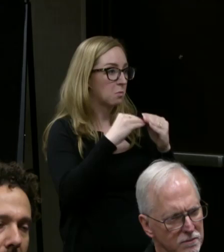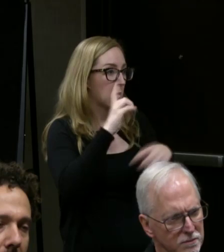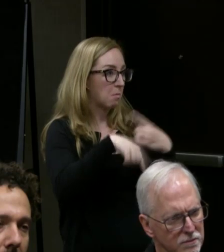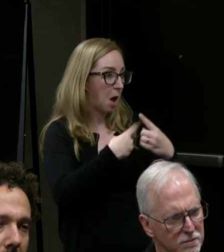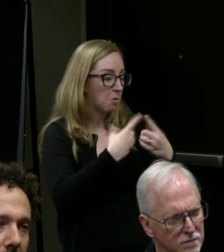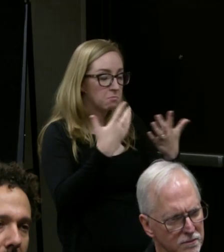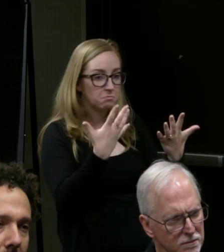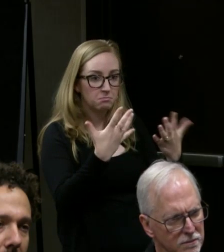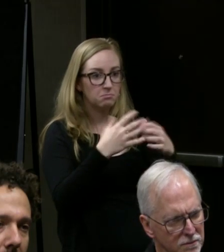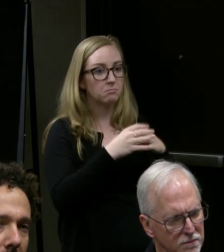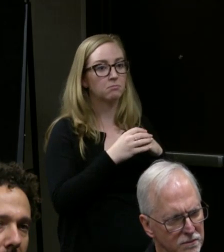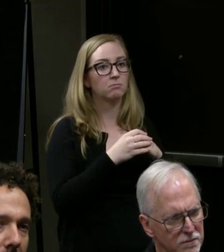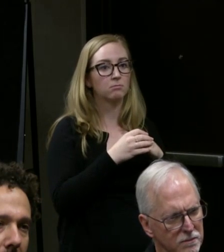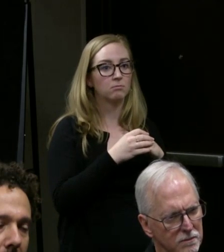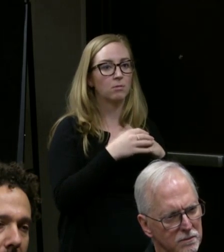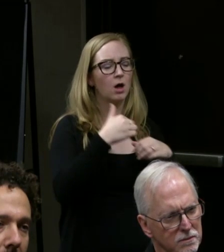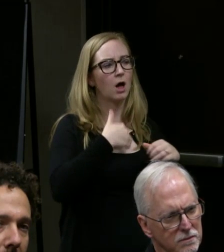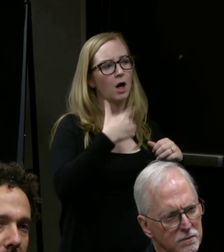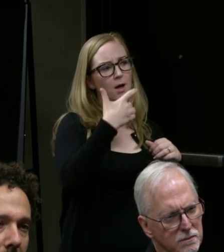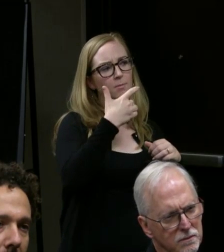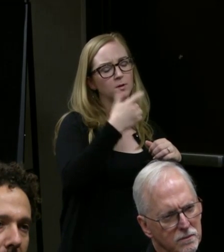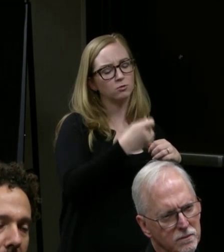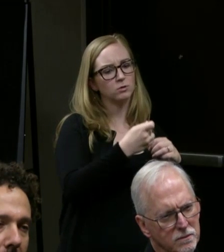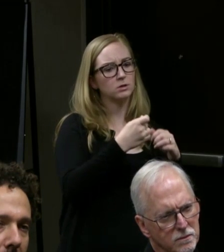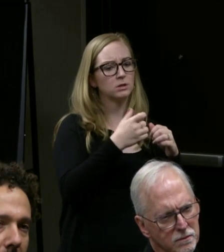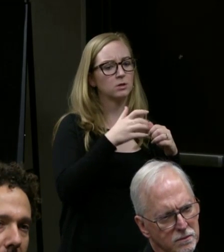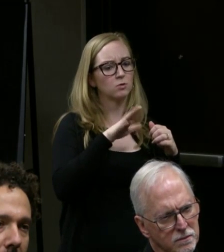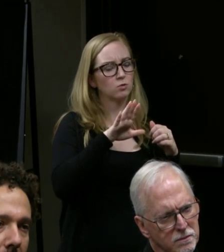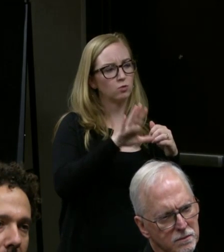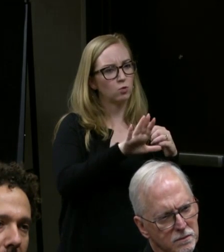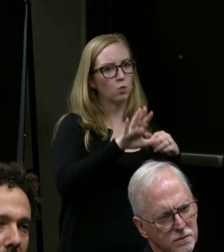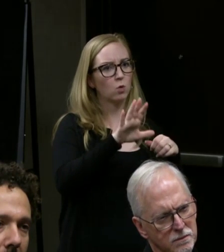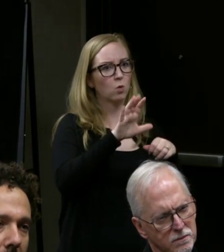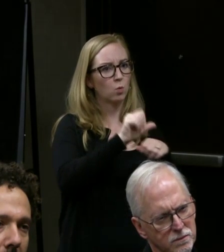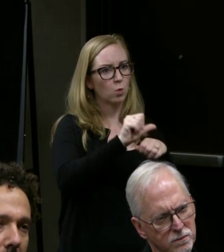I'm interested in how your work, the work that you do,